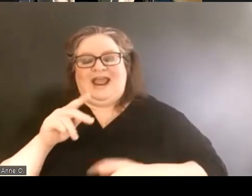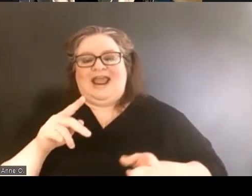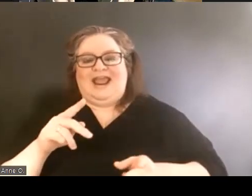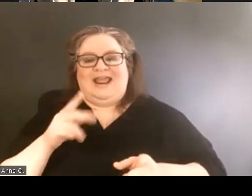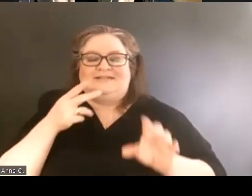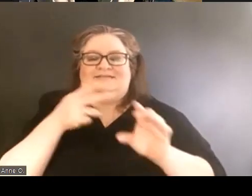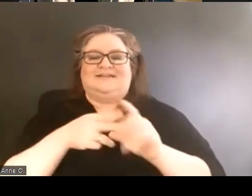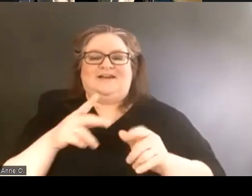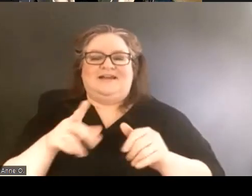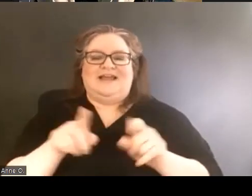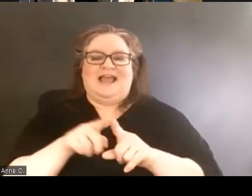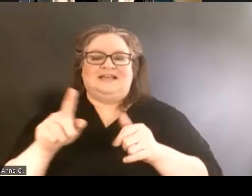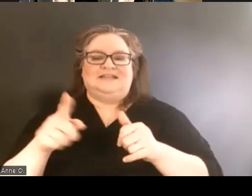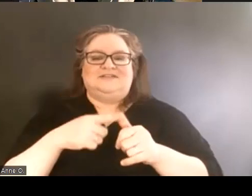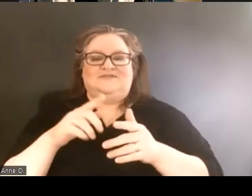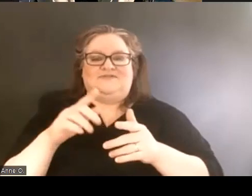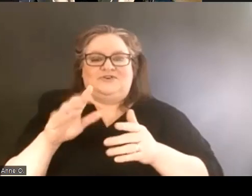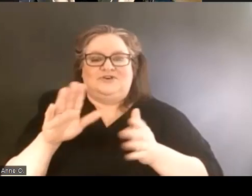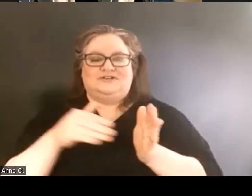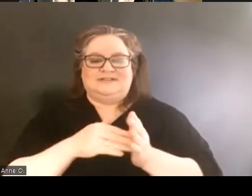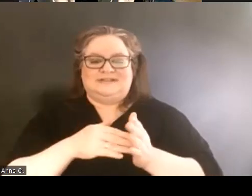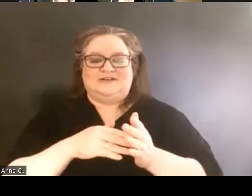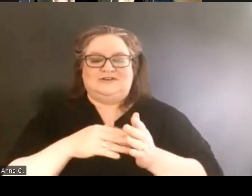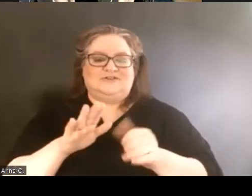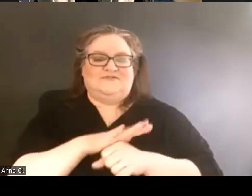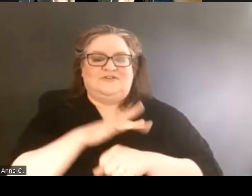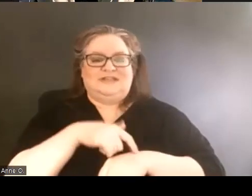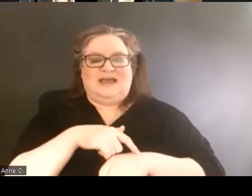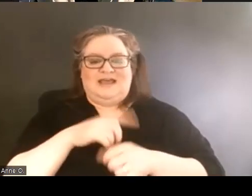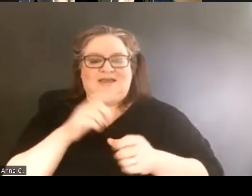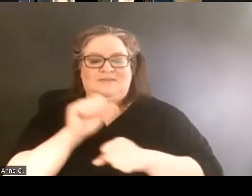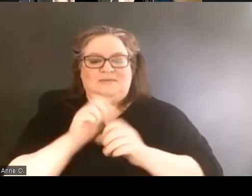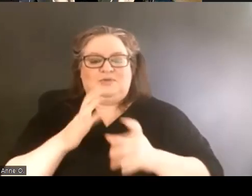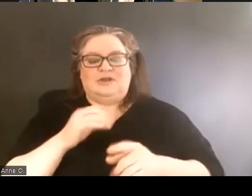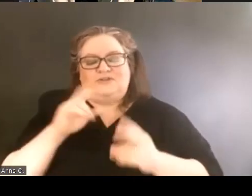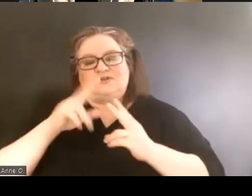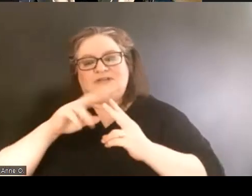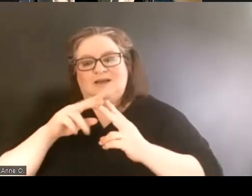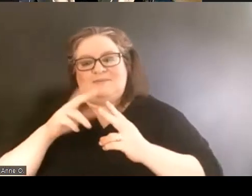center full-time employee. So there's a couple things I wanted to say in the beginning.